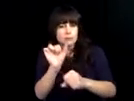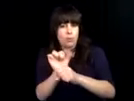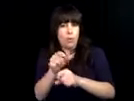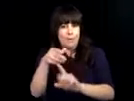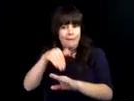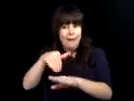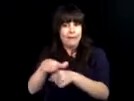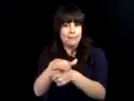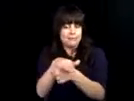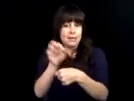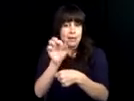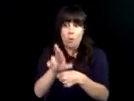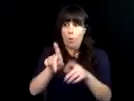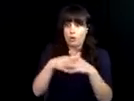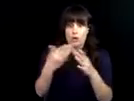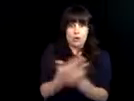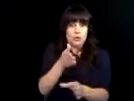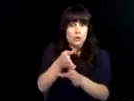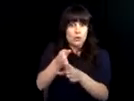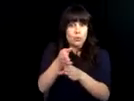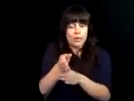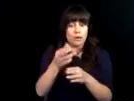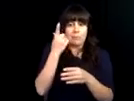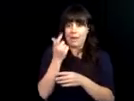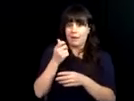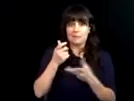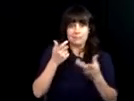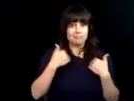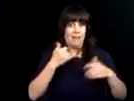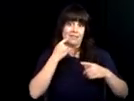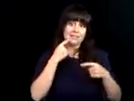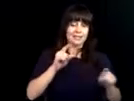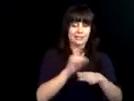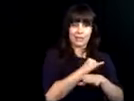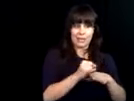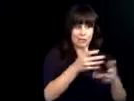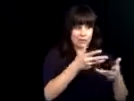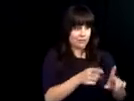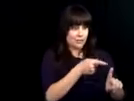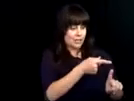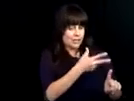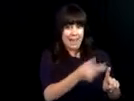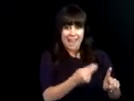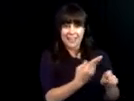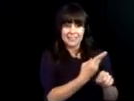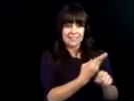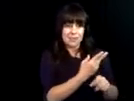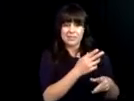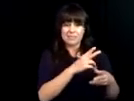As a result many of our individuals moved into direct employment at the site or were catapulted into a